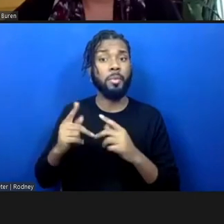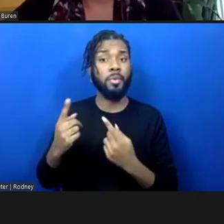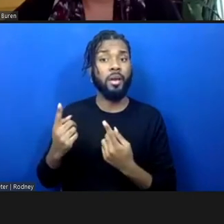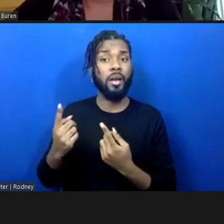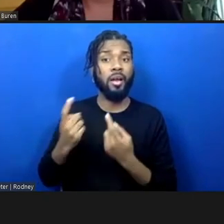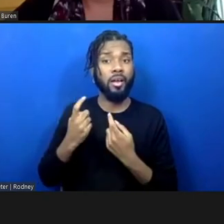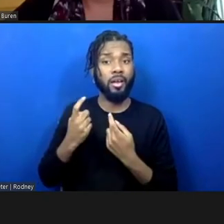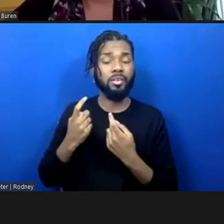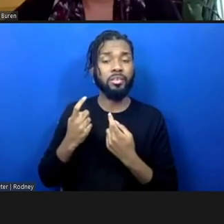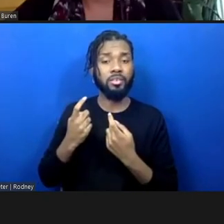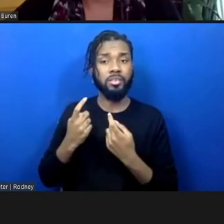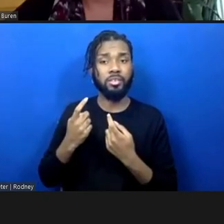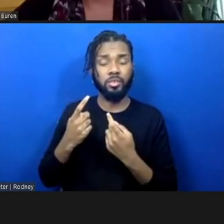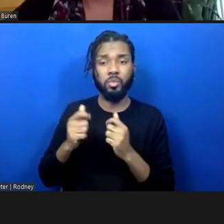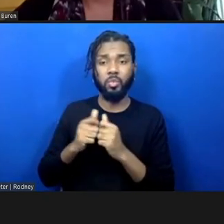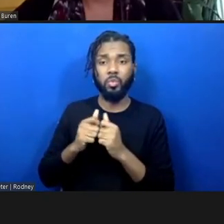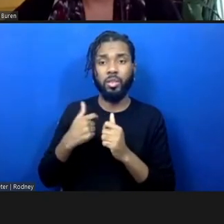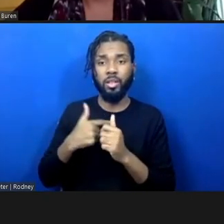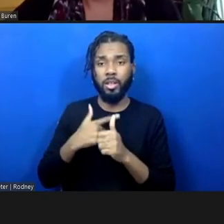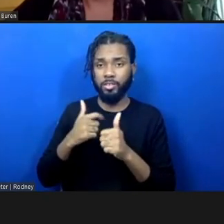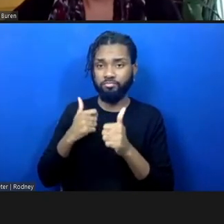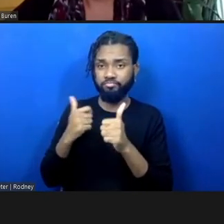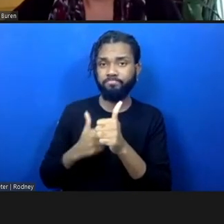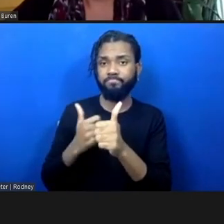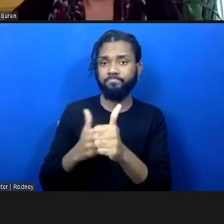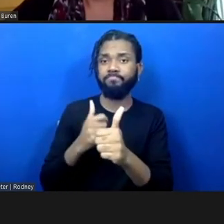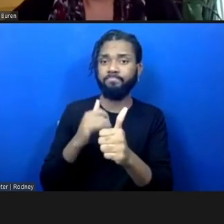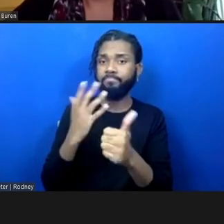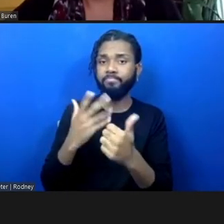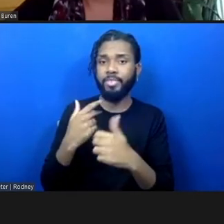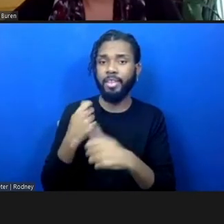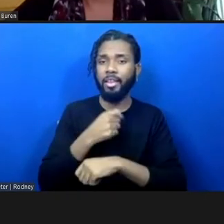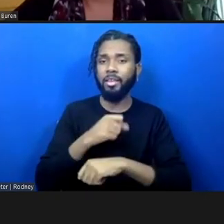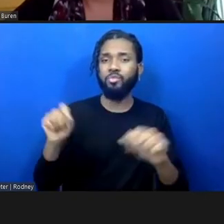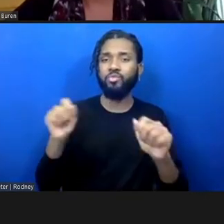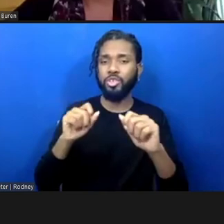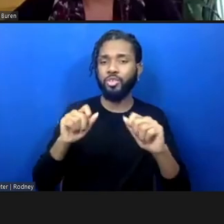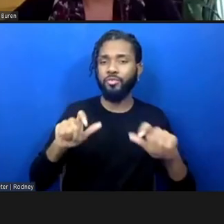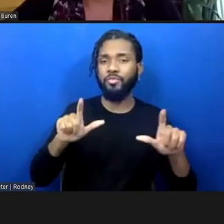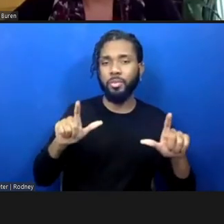moving towards a liberation framework instead of a power-over framework is